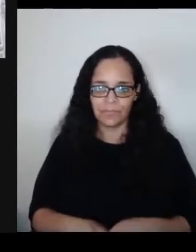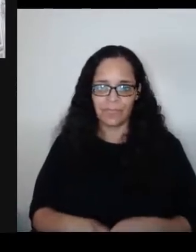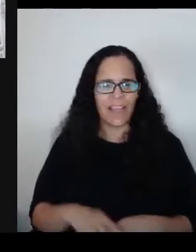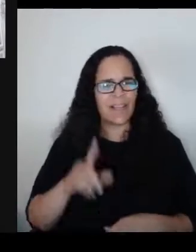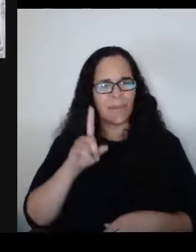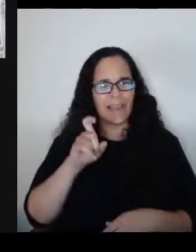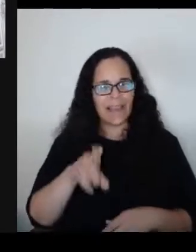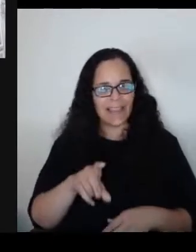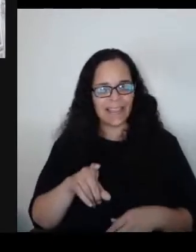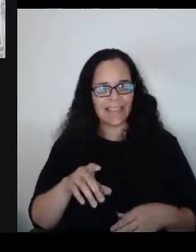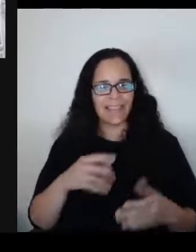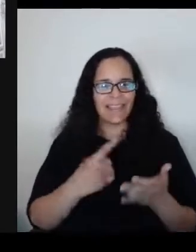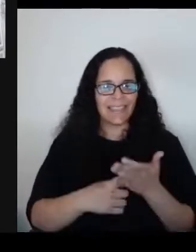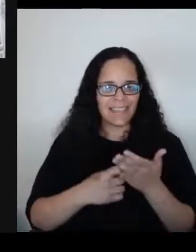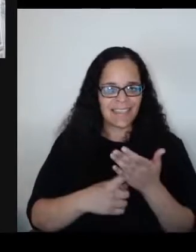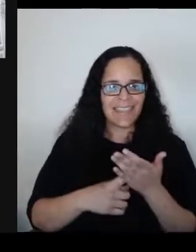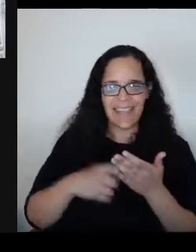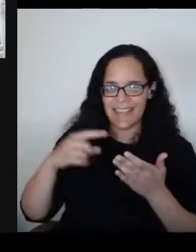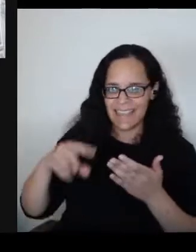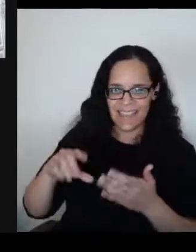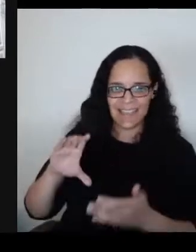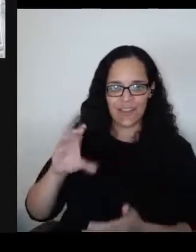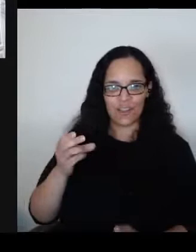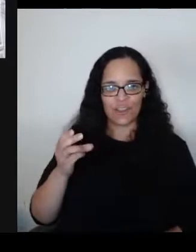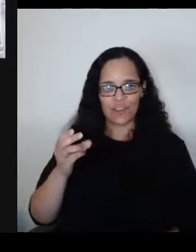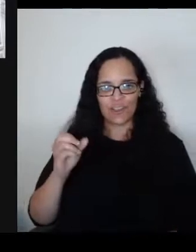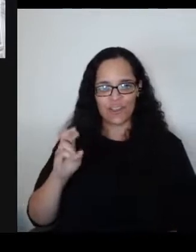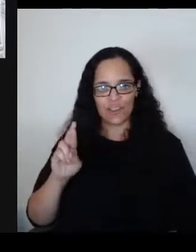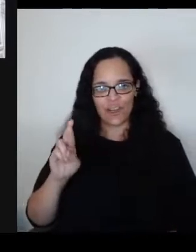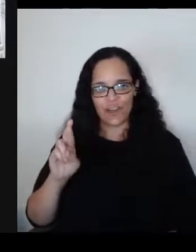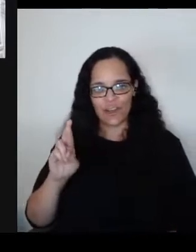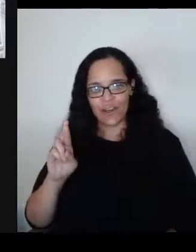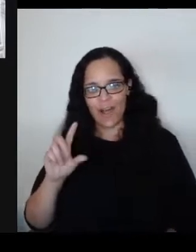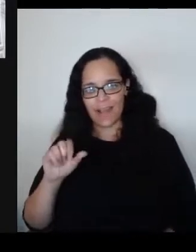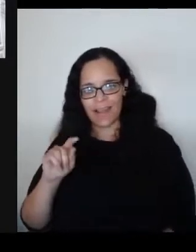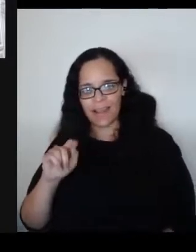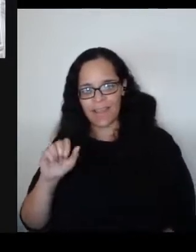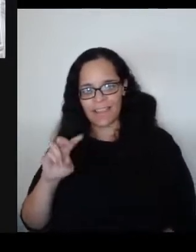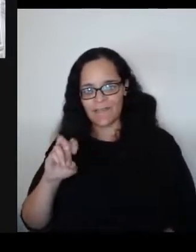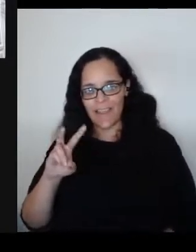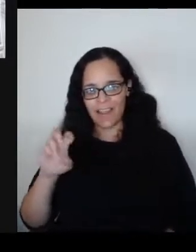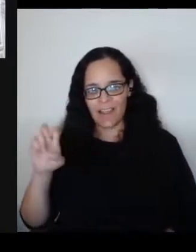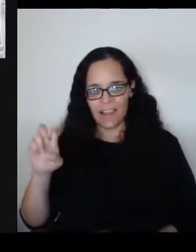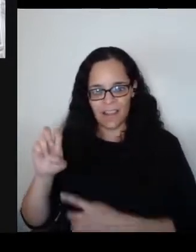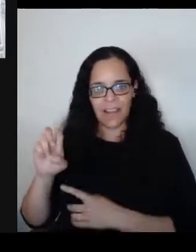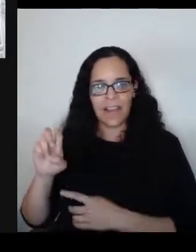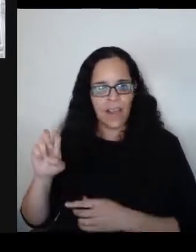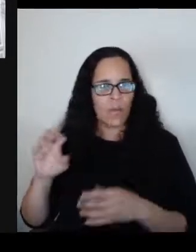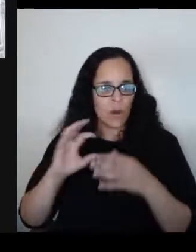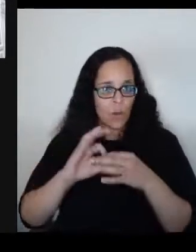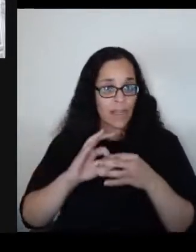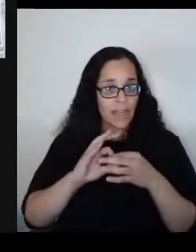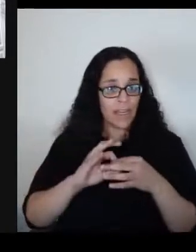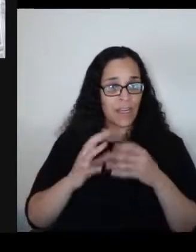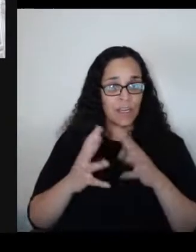I want to talk for a minute in a related vein about America's family separation policy